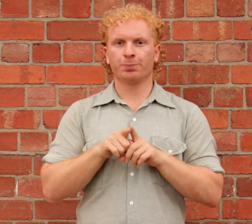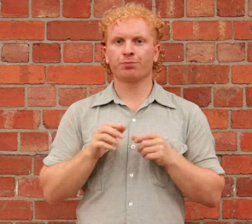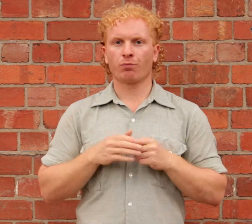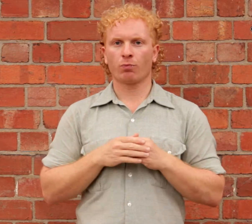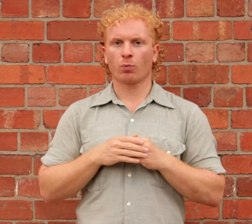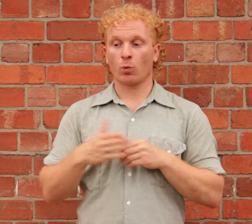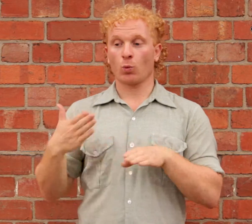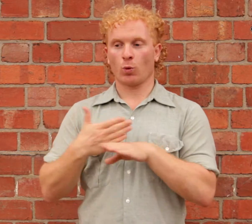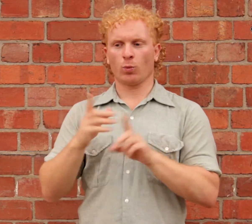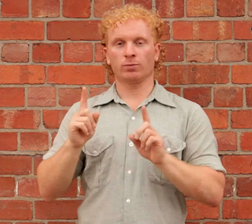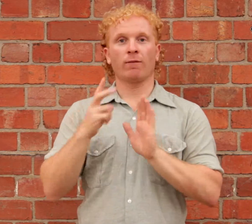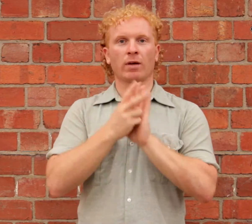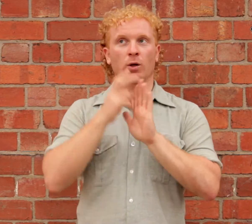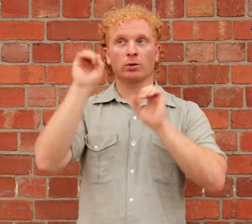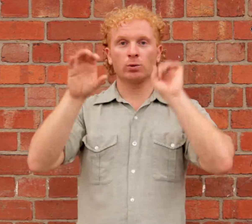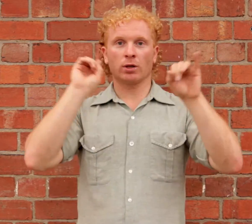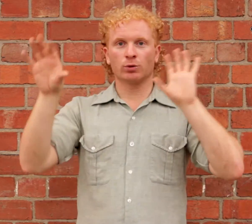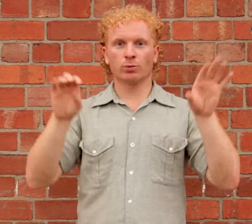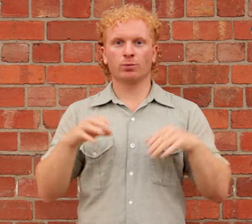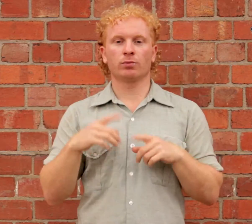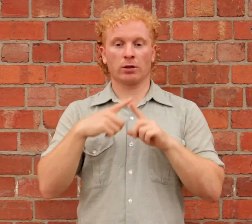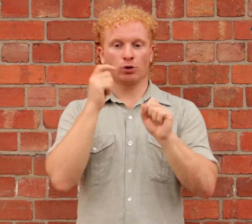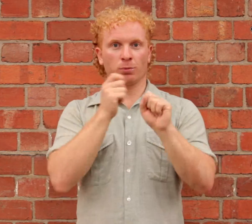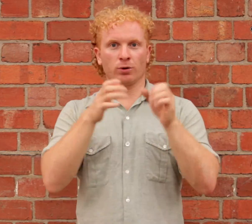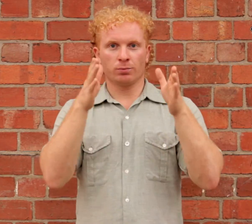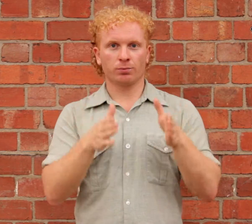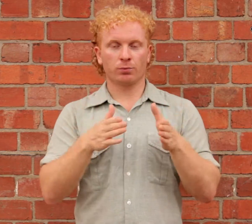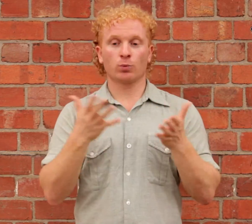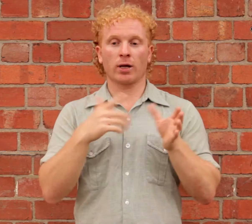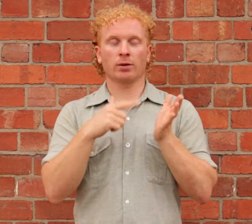Her video and sculpture works will be exhibited at